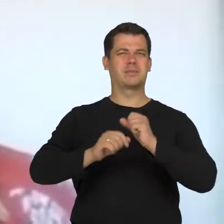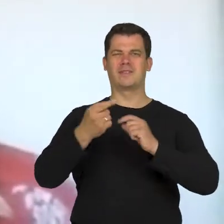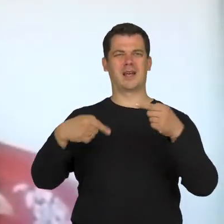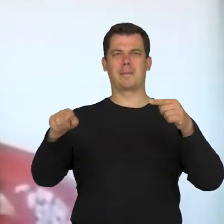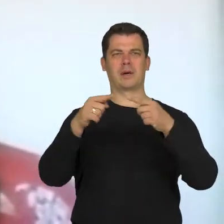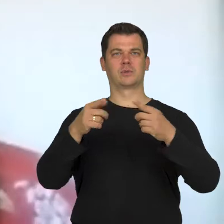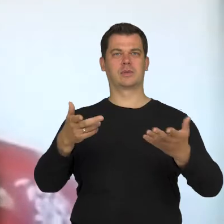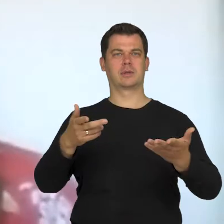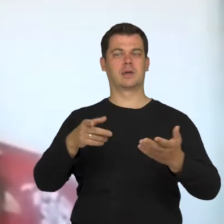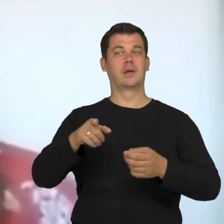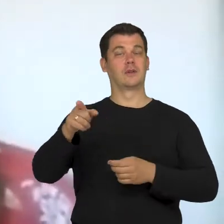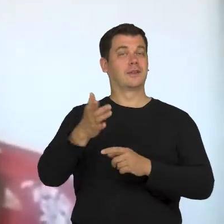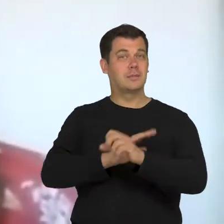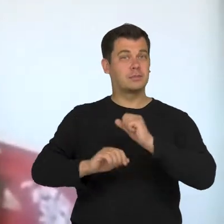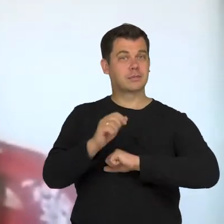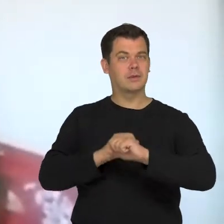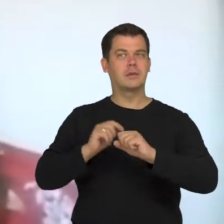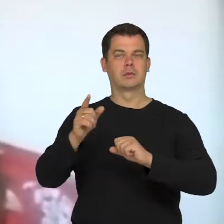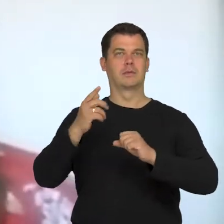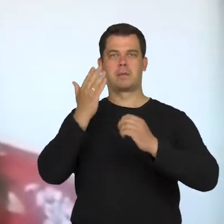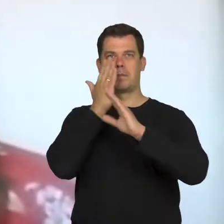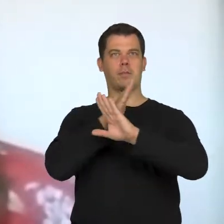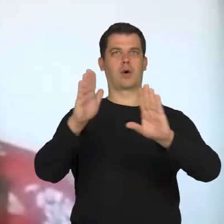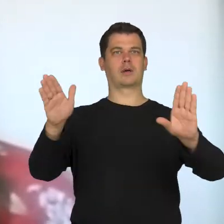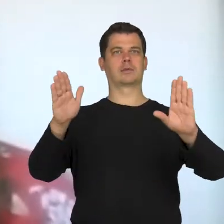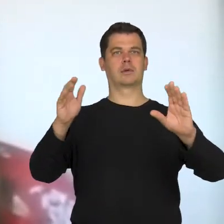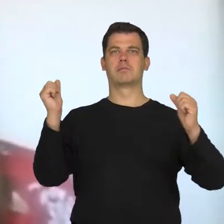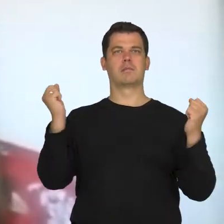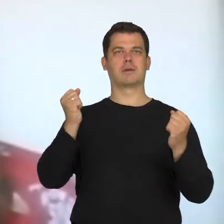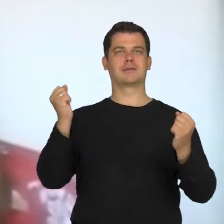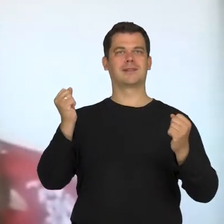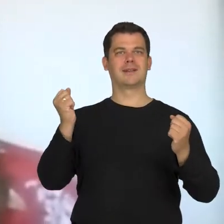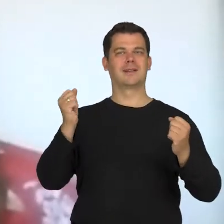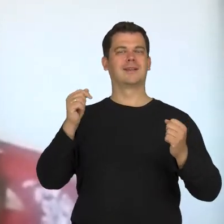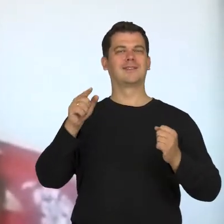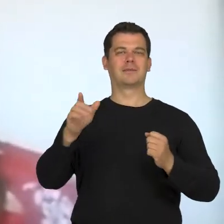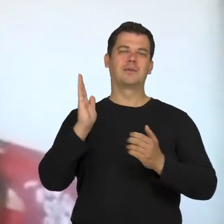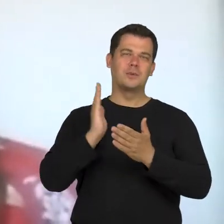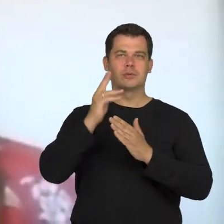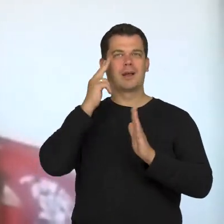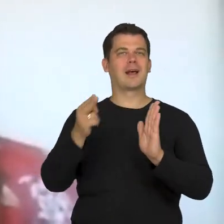because his disability is such a strong image that the number of roles would be limited.